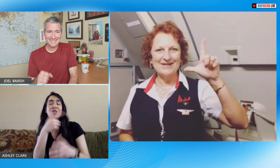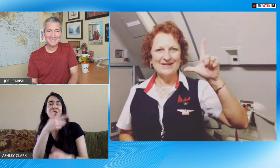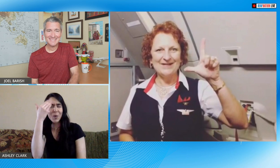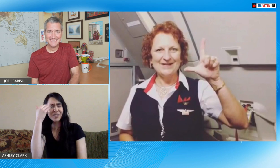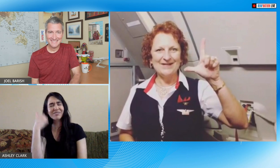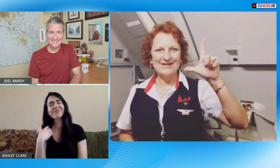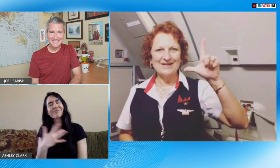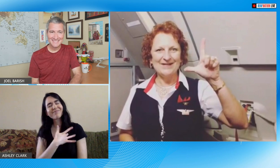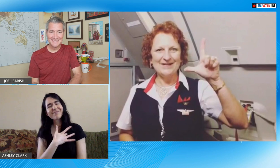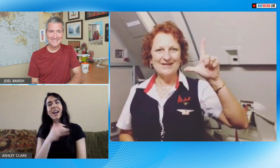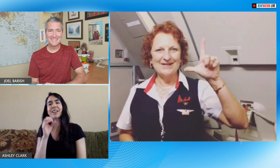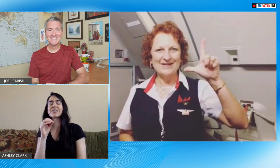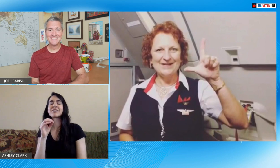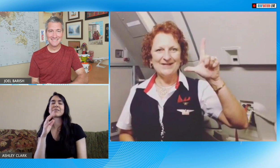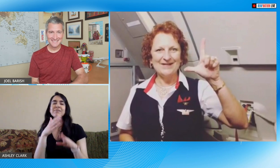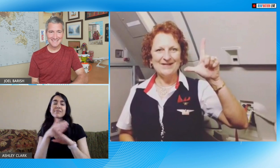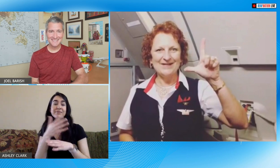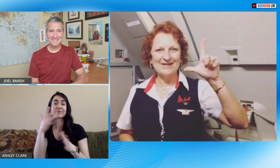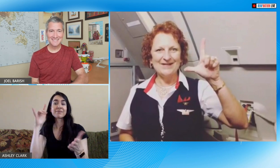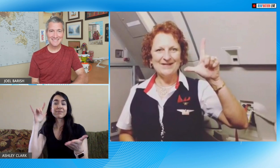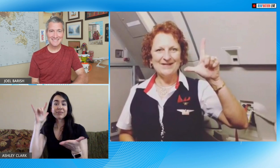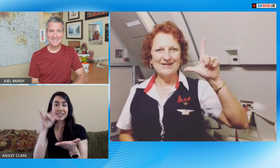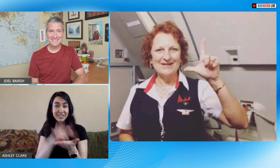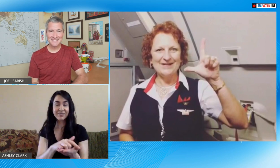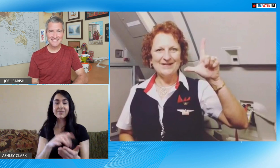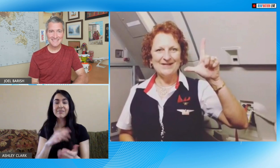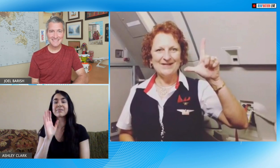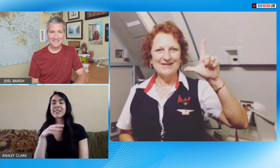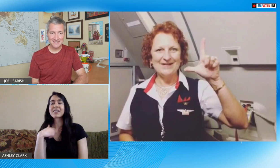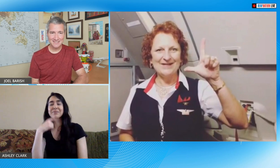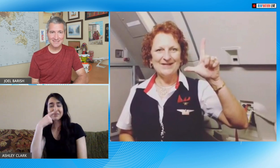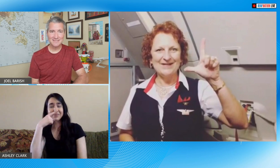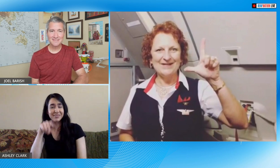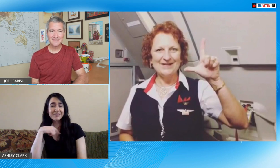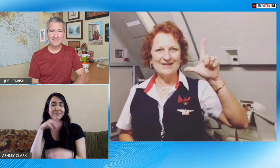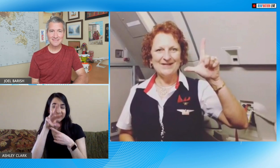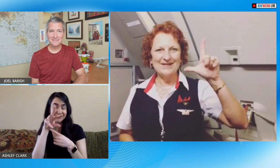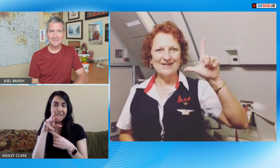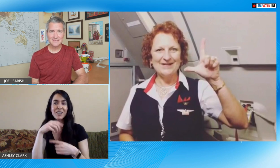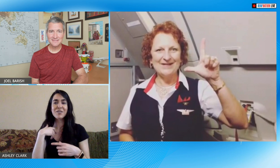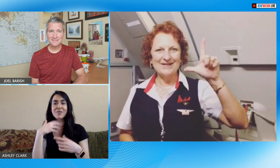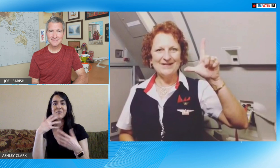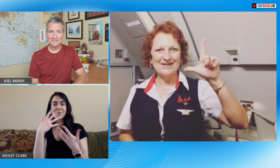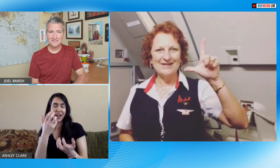effort to communicate with me and so when we landed I asked her if she would